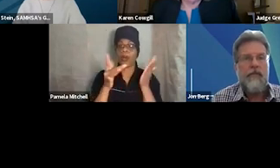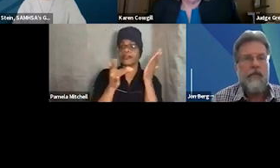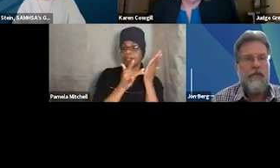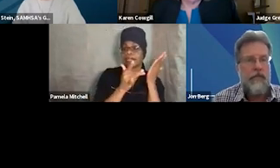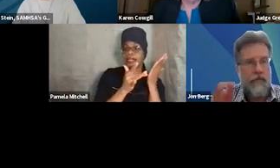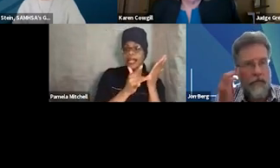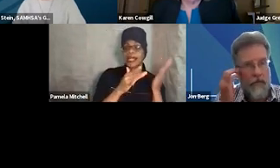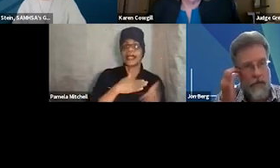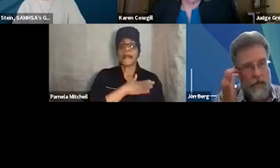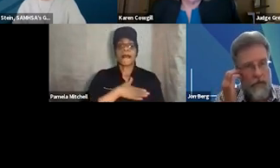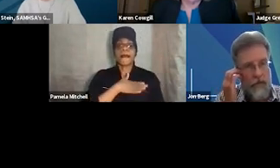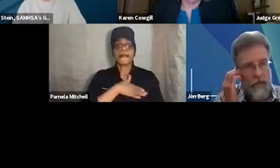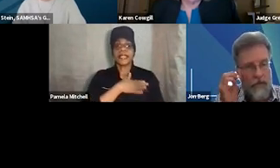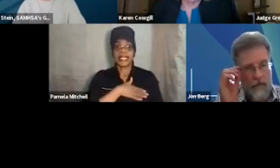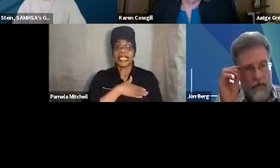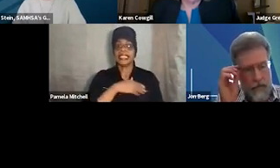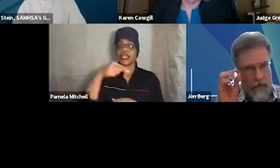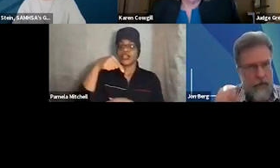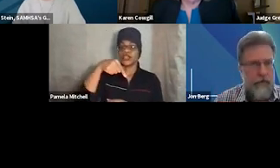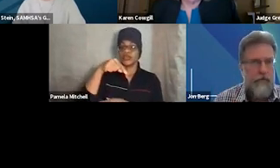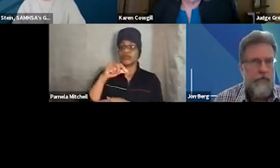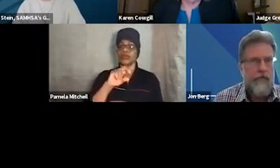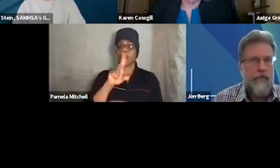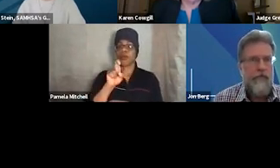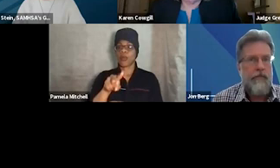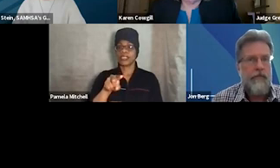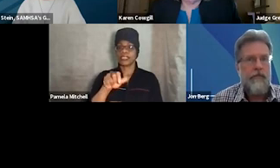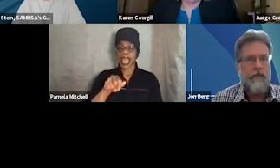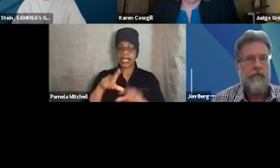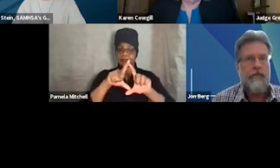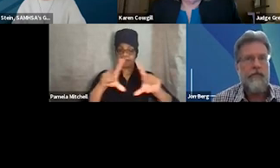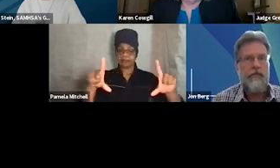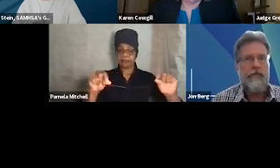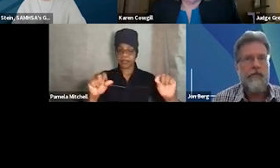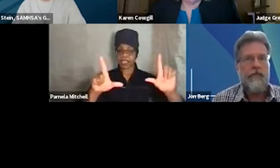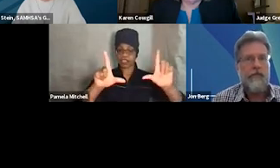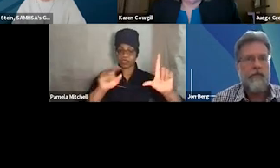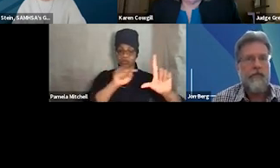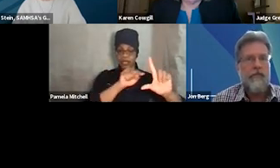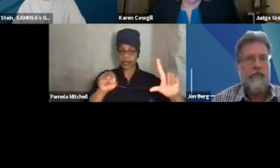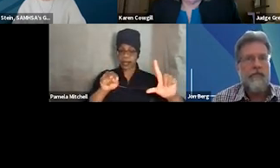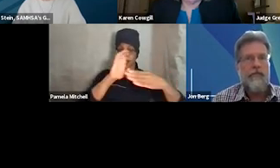please type these in the Q&A pod found at the bottom of your screen. And at the conclusion of the presentation,